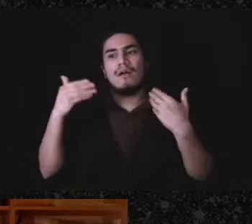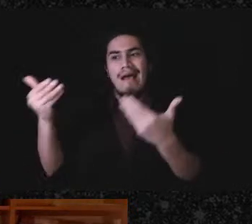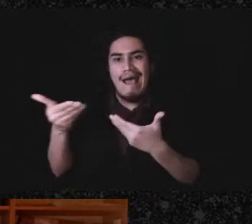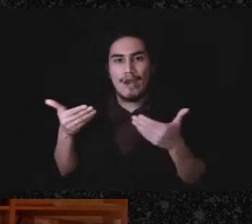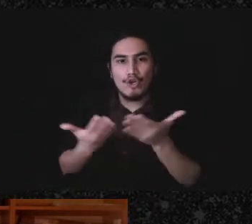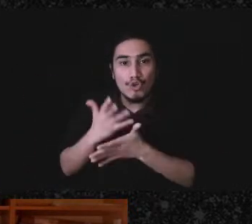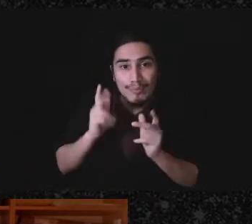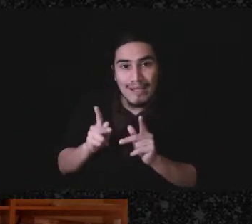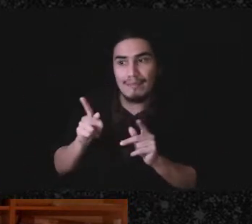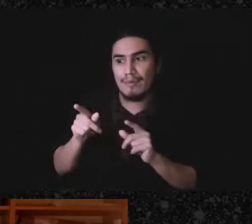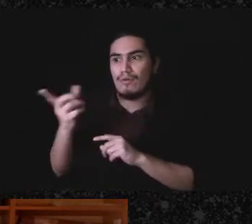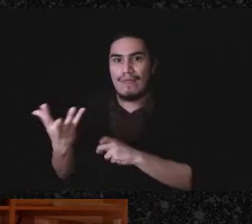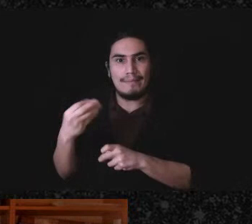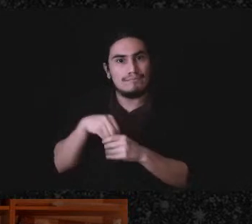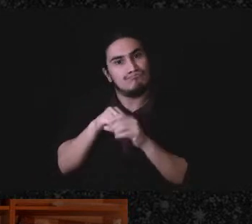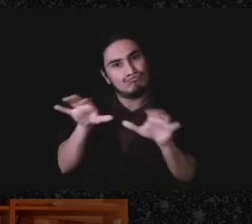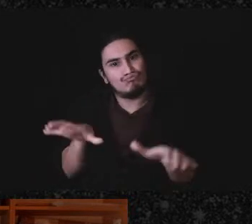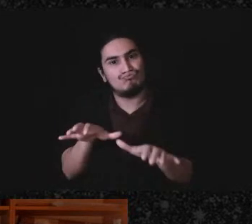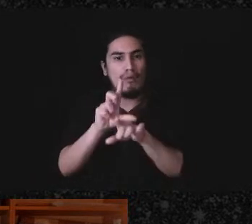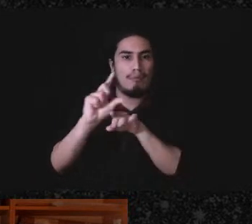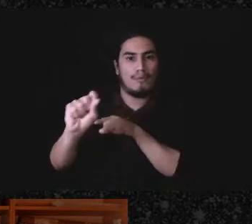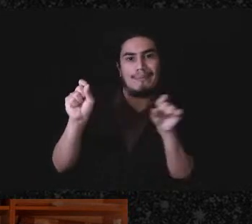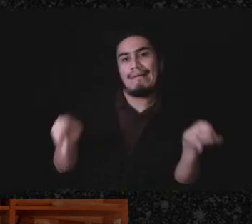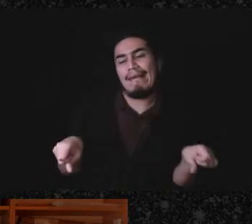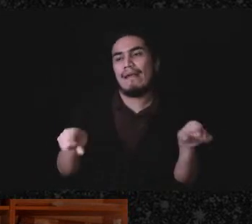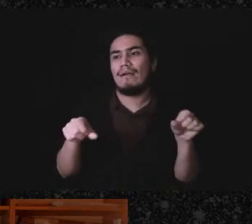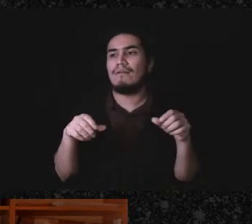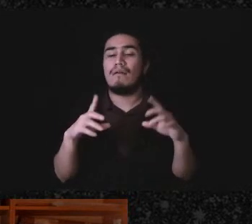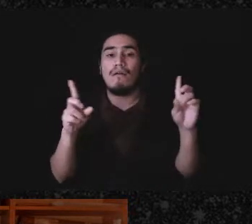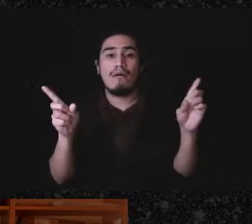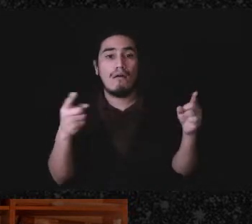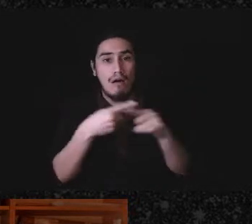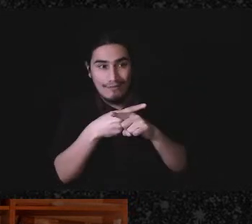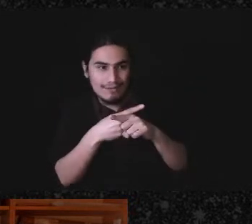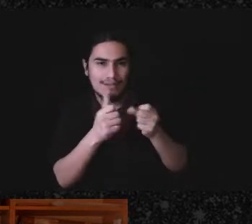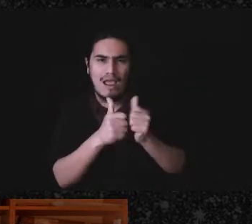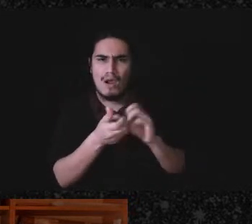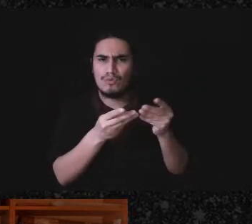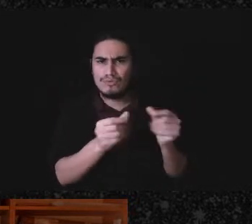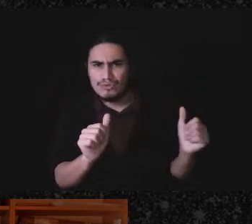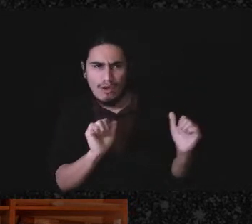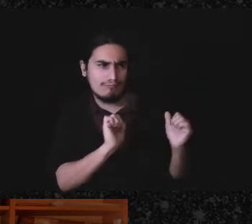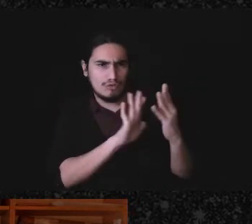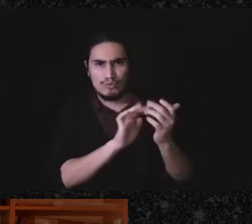really active, how to deal with conflict that comes up between people and groups -